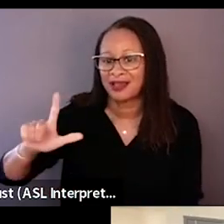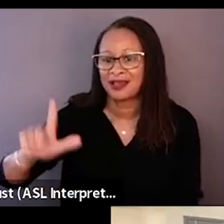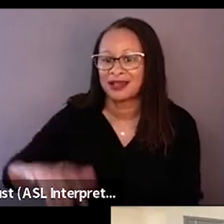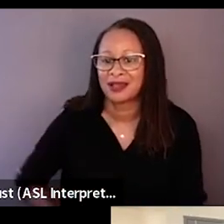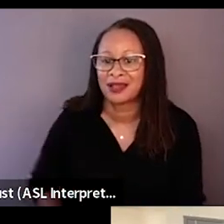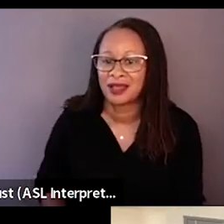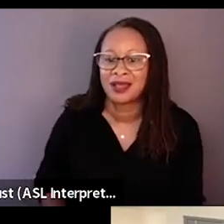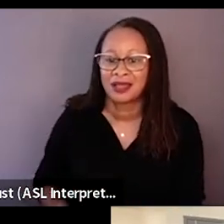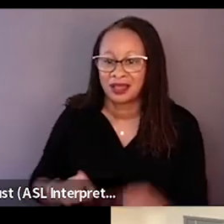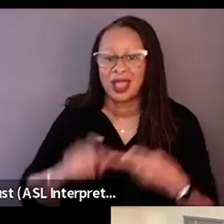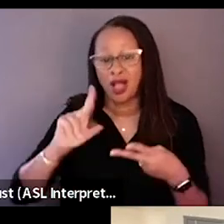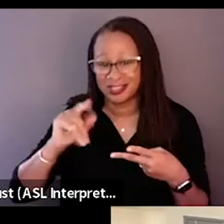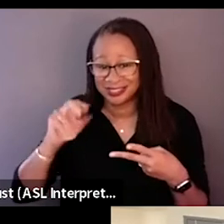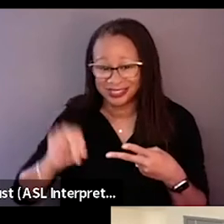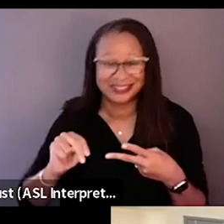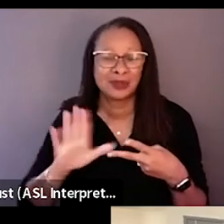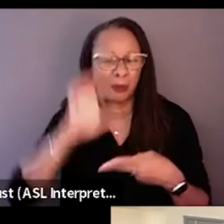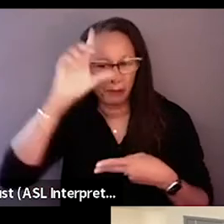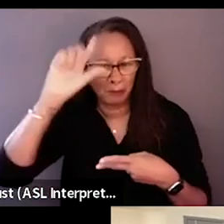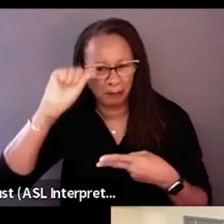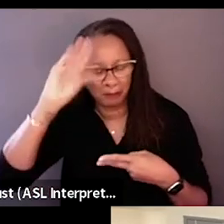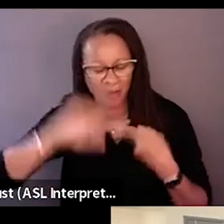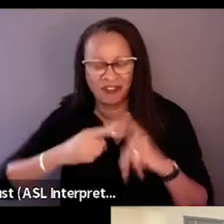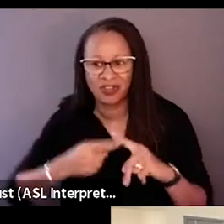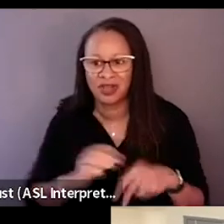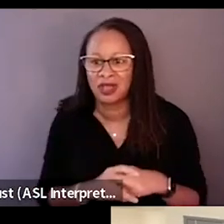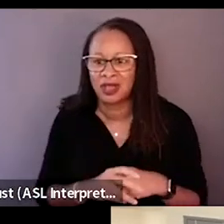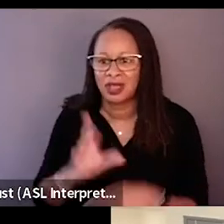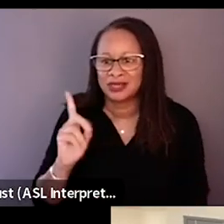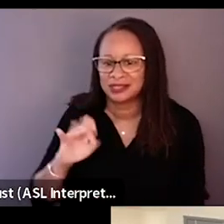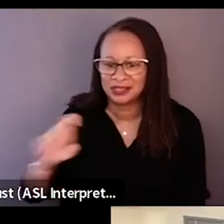Raquel. Yeah, they're in the kitchen right now. You know what Daniel, Raquel was a big fan of you.